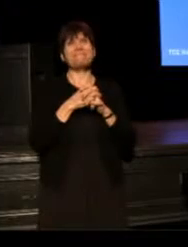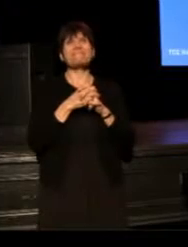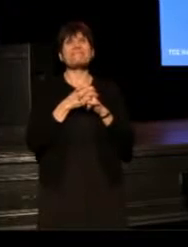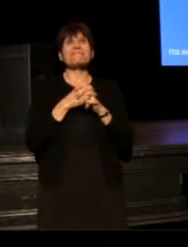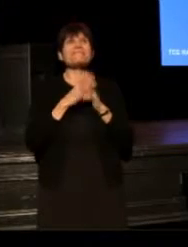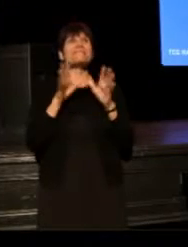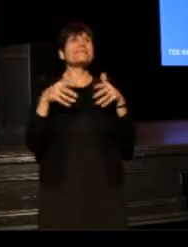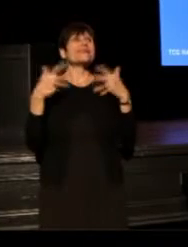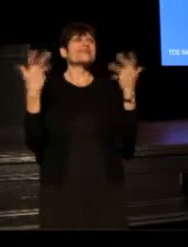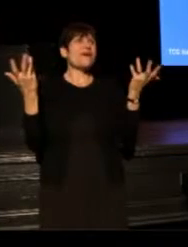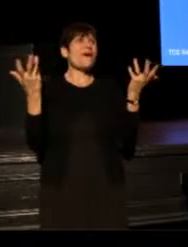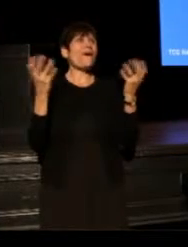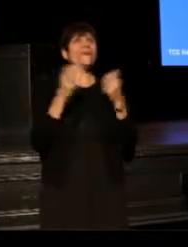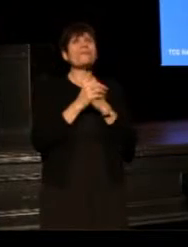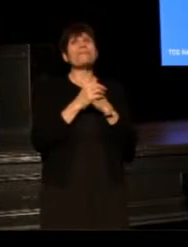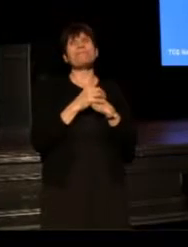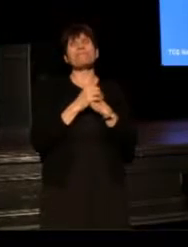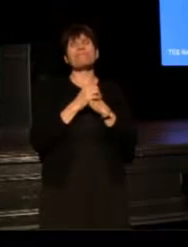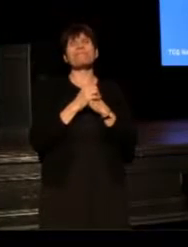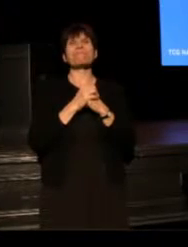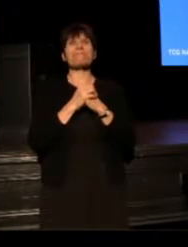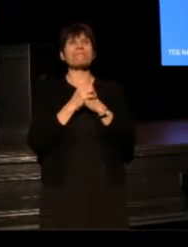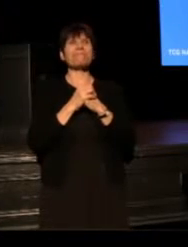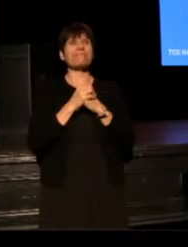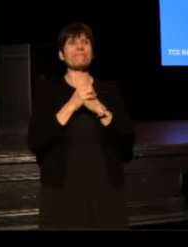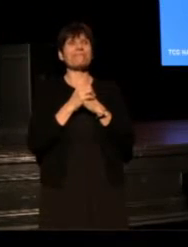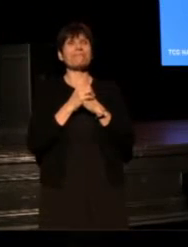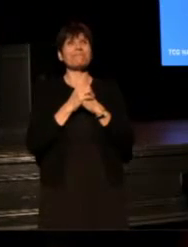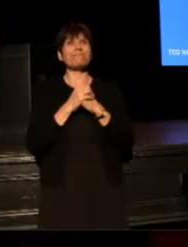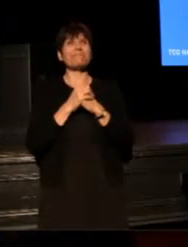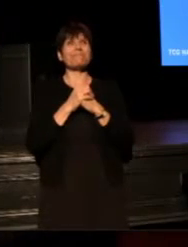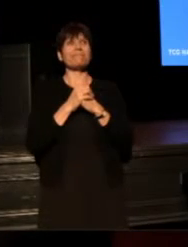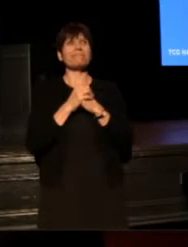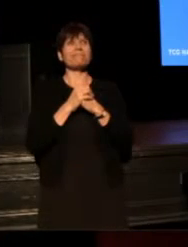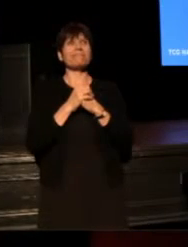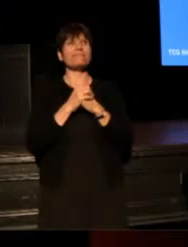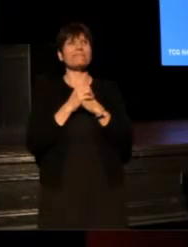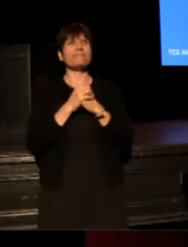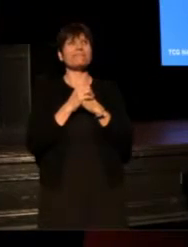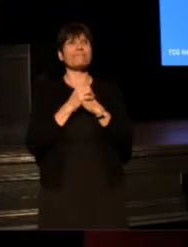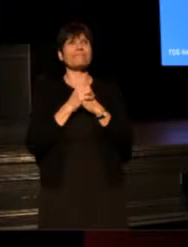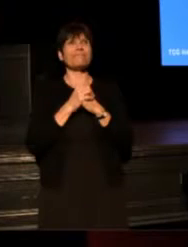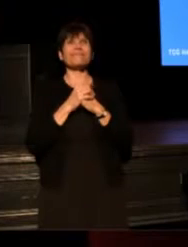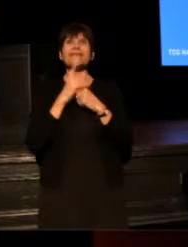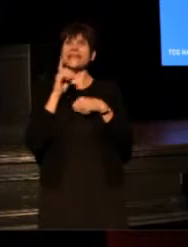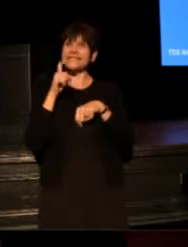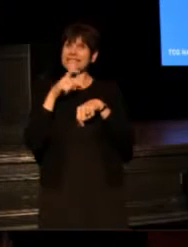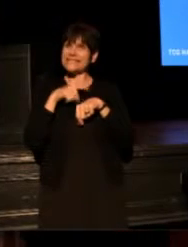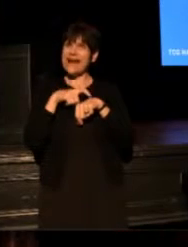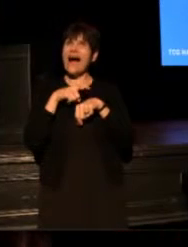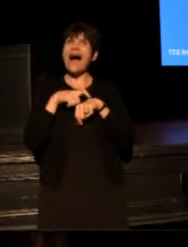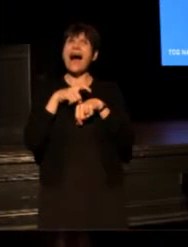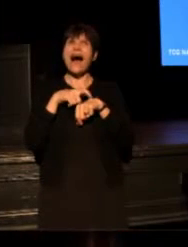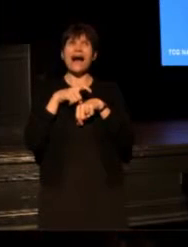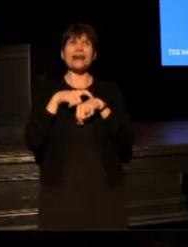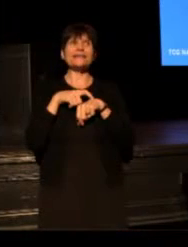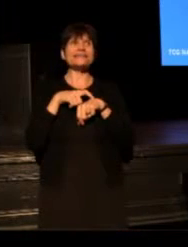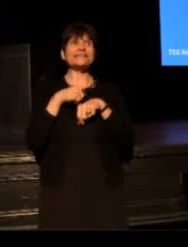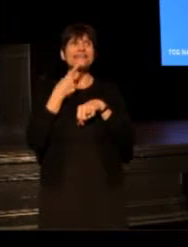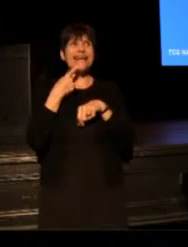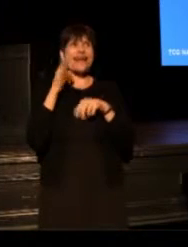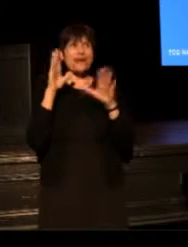(Teresa) So, it's time to say goodbye.